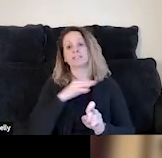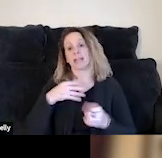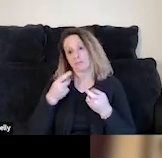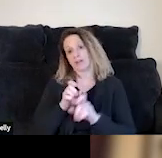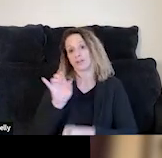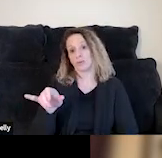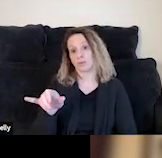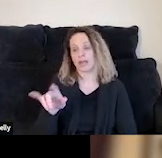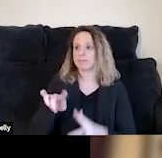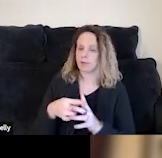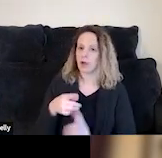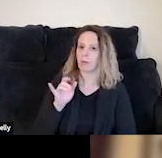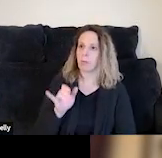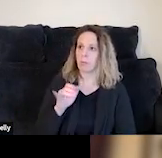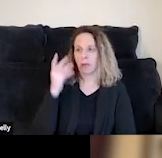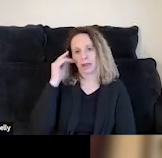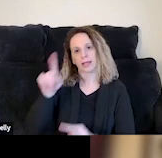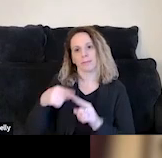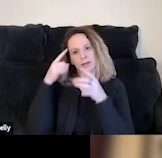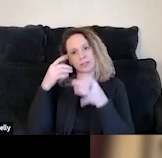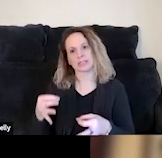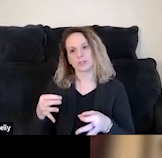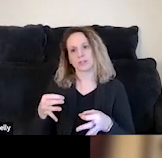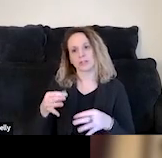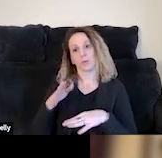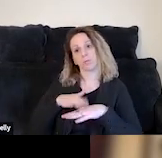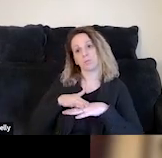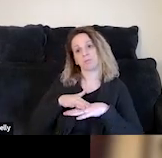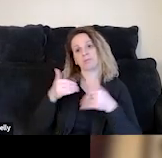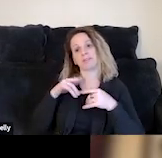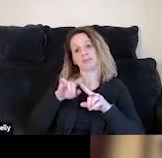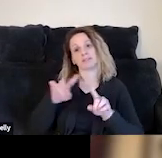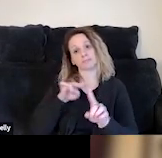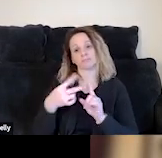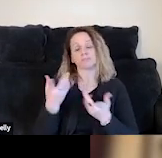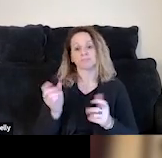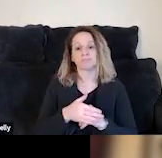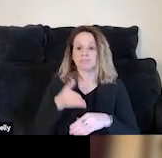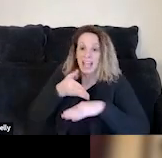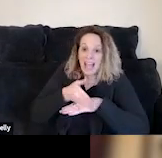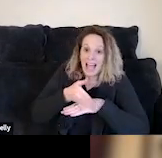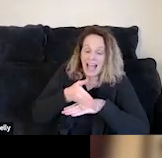it starts to make you rethink the decisions you make or at the very least have a different perspective after you've made certain decisions